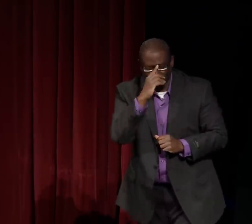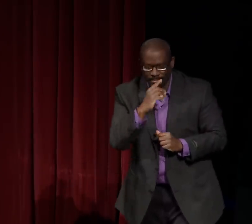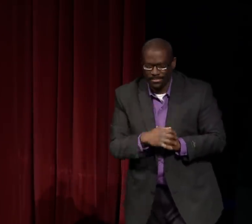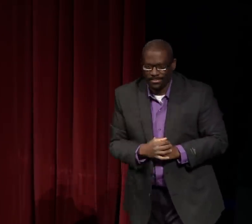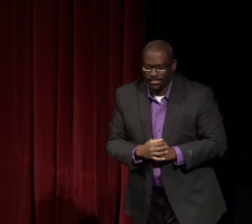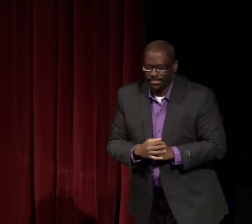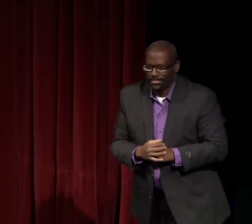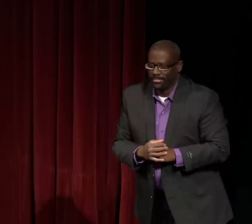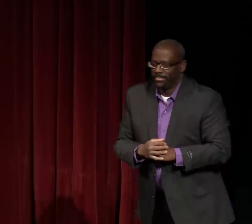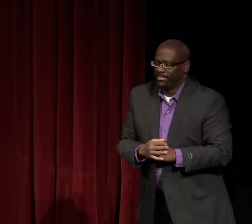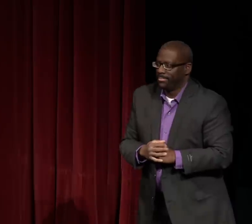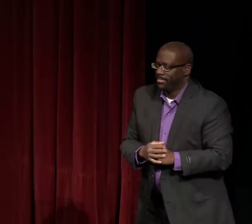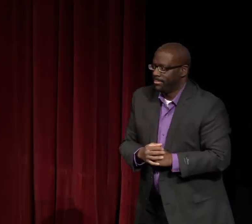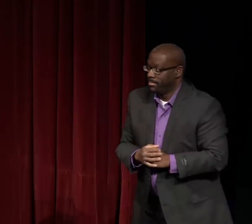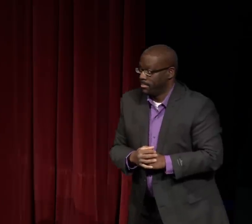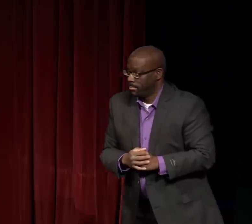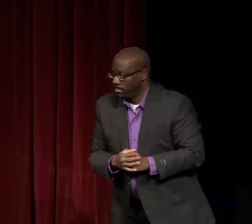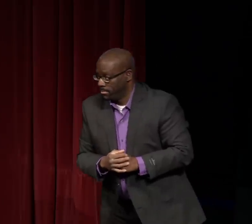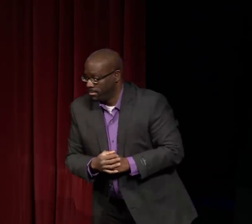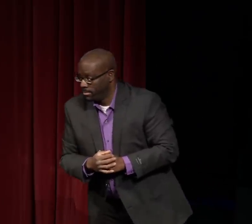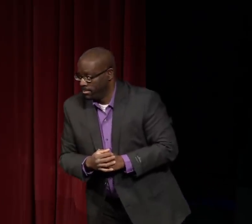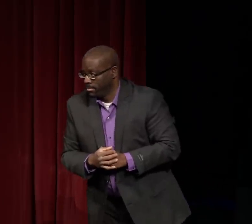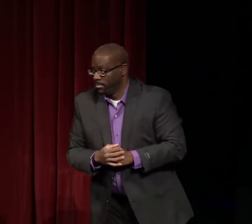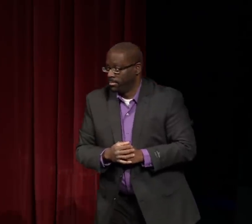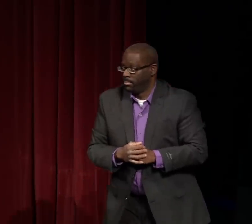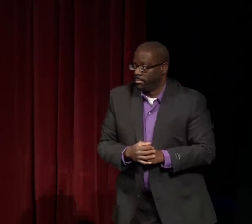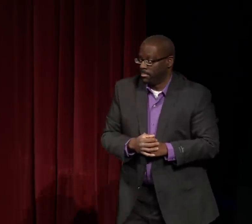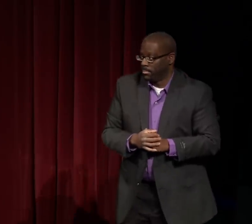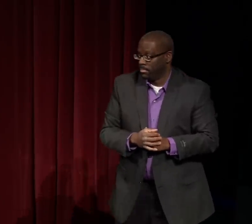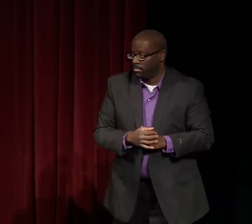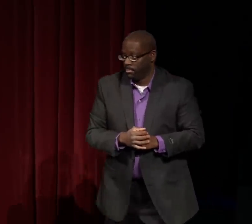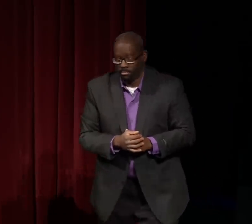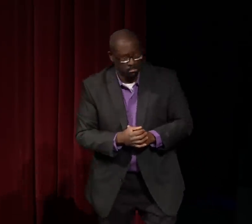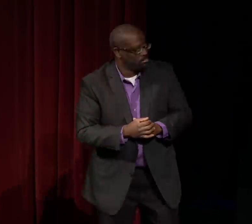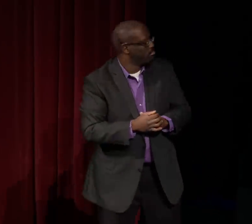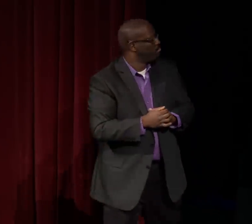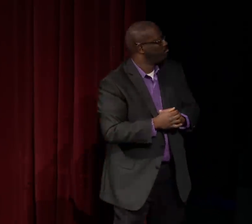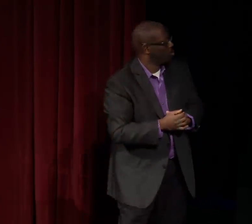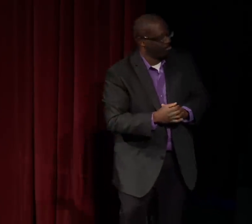which she has done and we can see that through these two clips.